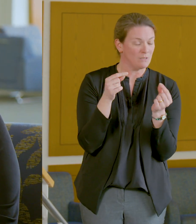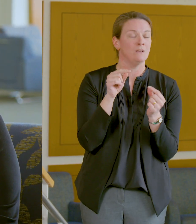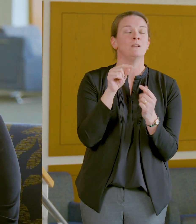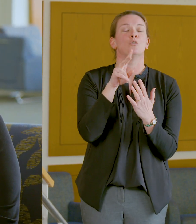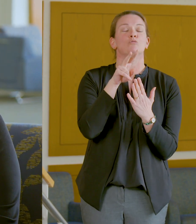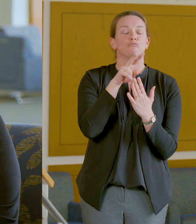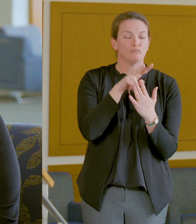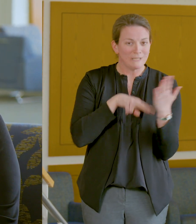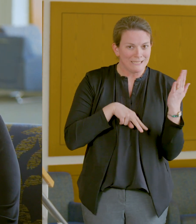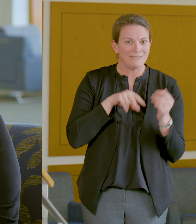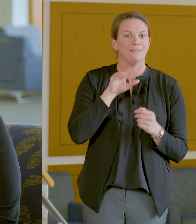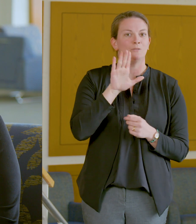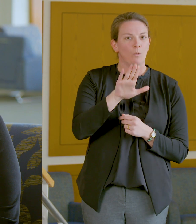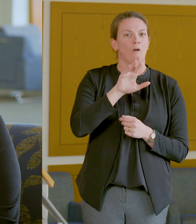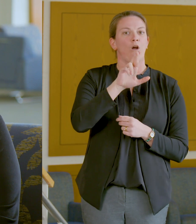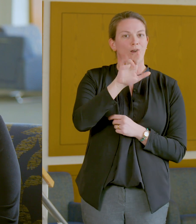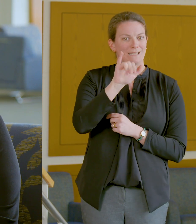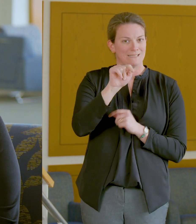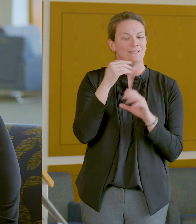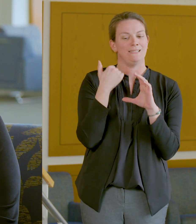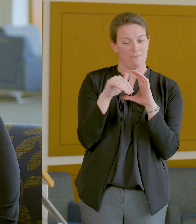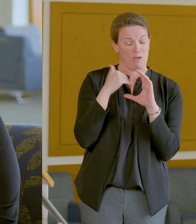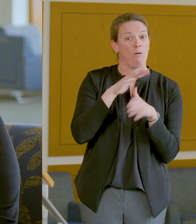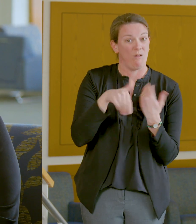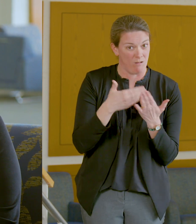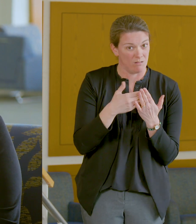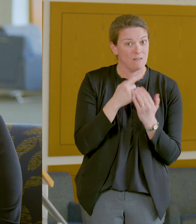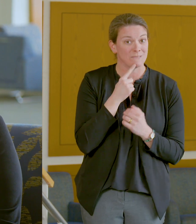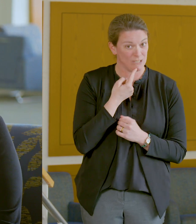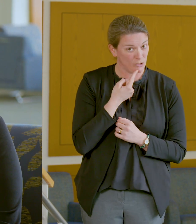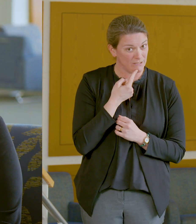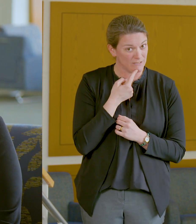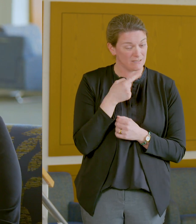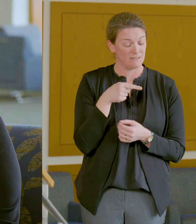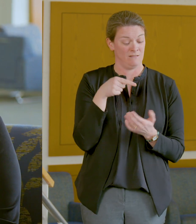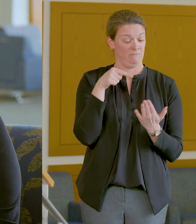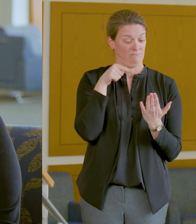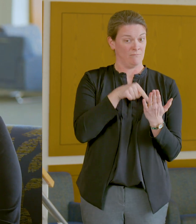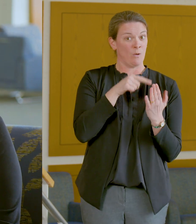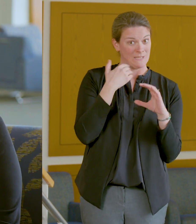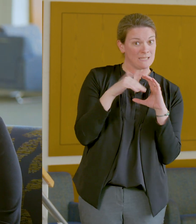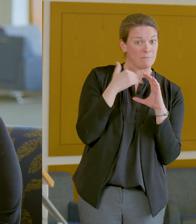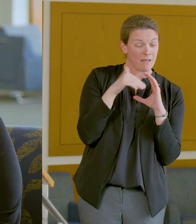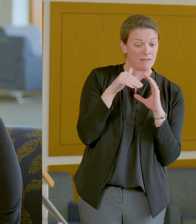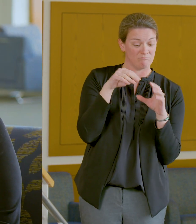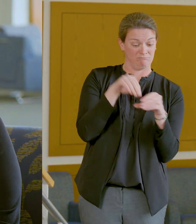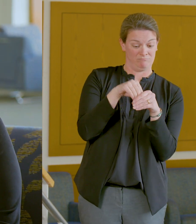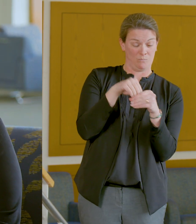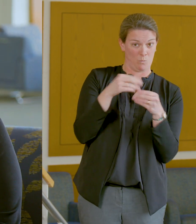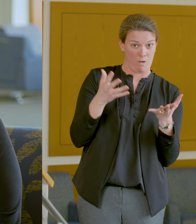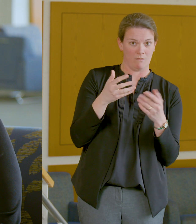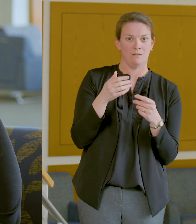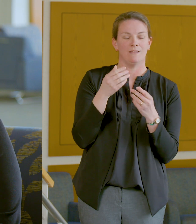please be sure to read all RIT emails. Seriously. They contain information that is critical